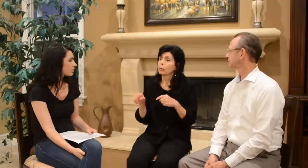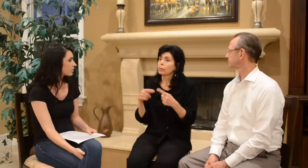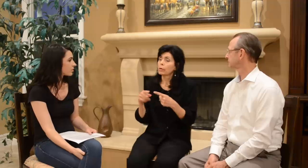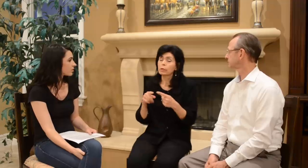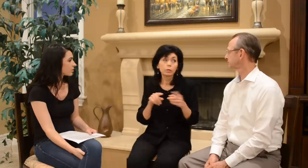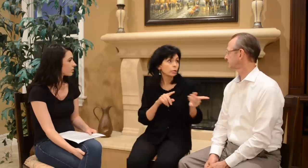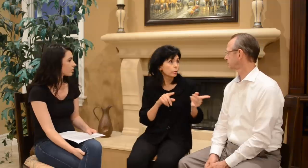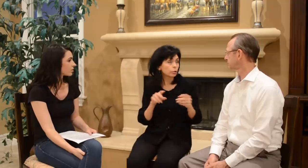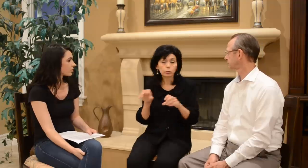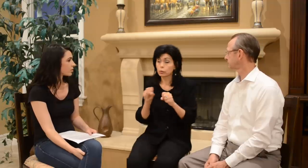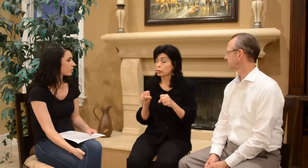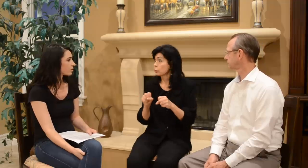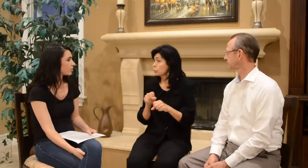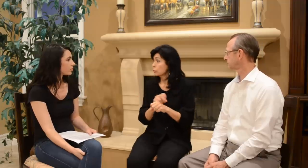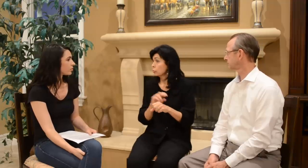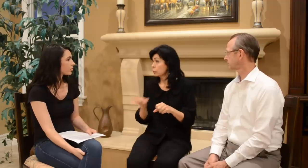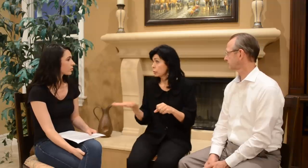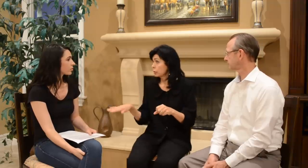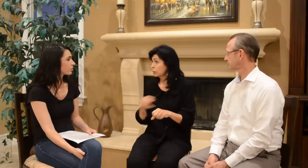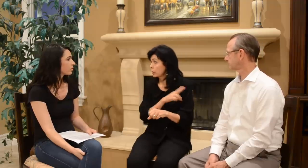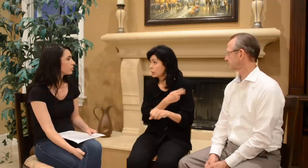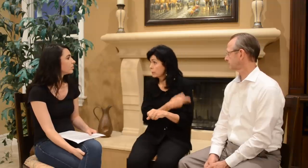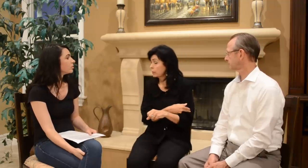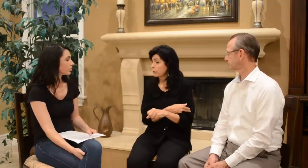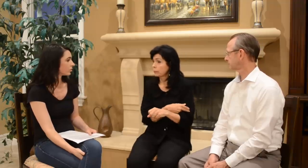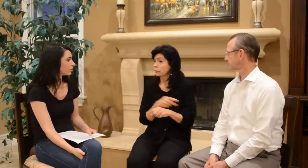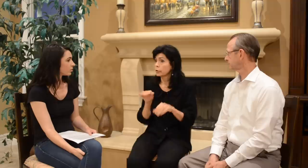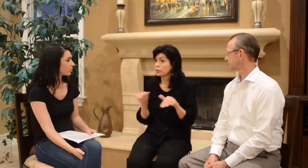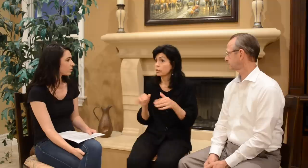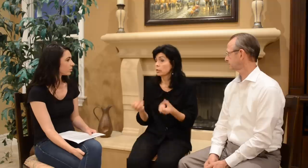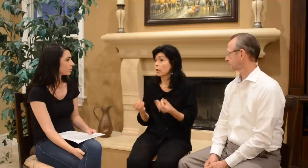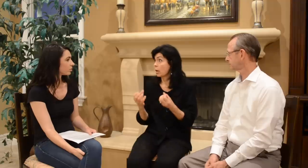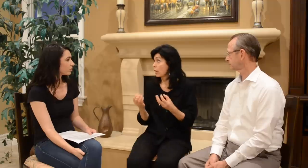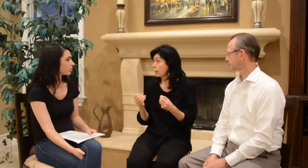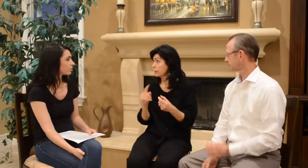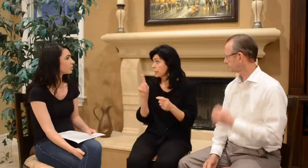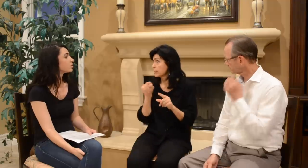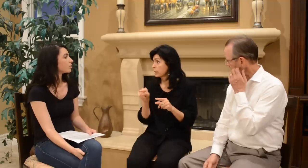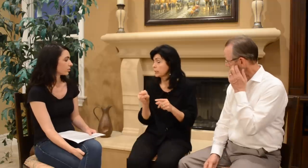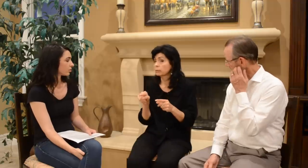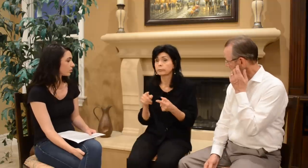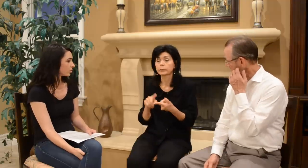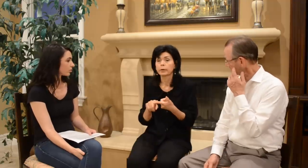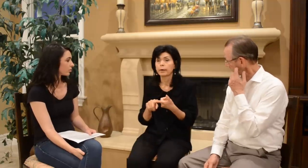We took you to Children’s Hospital and did a lot of testing